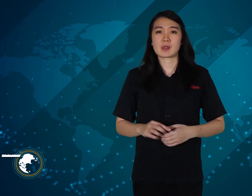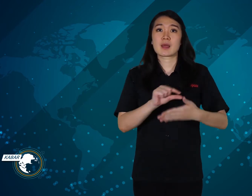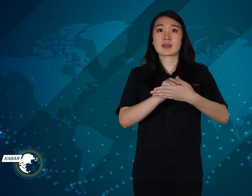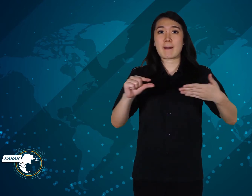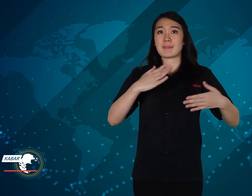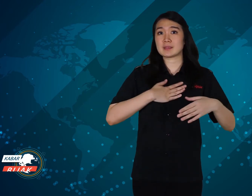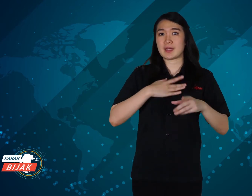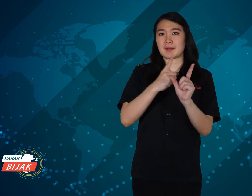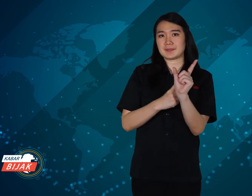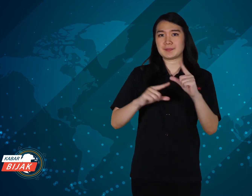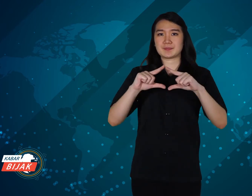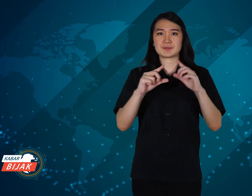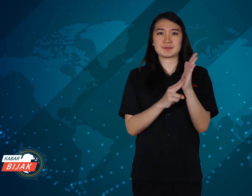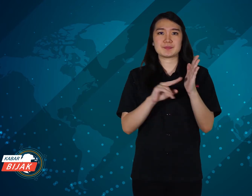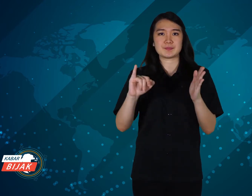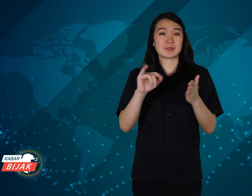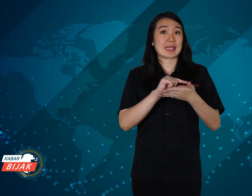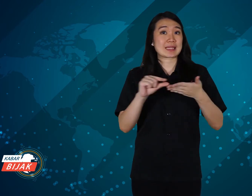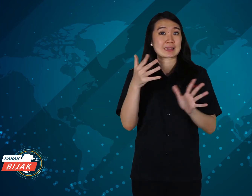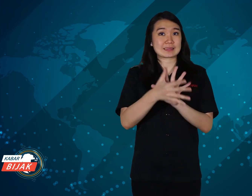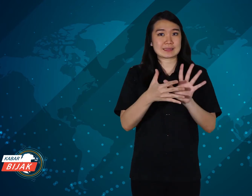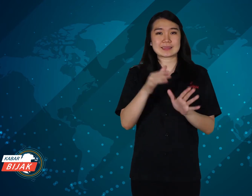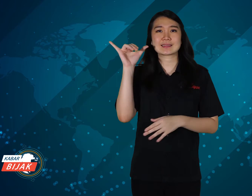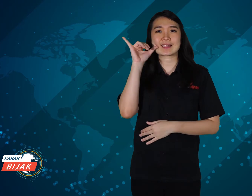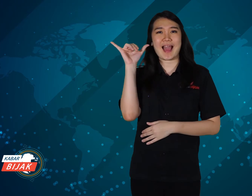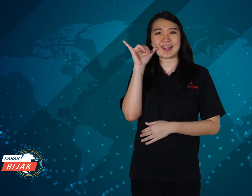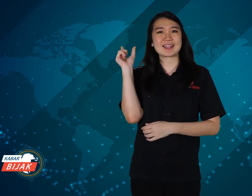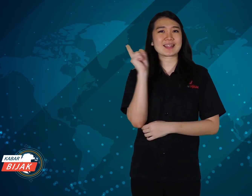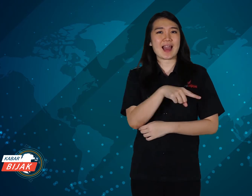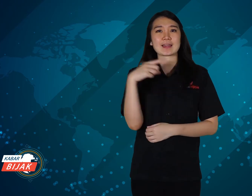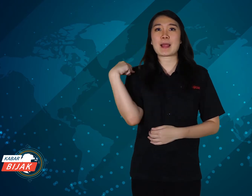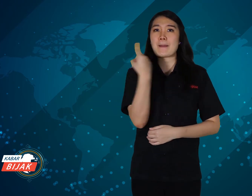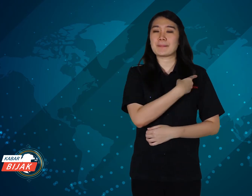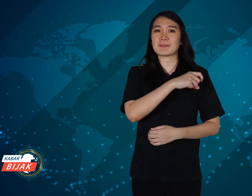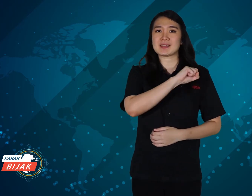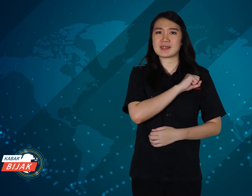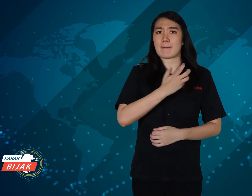My name is Yani call signal like this from KamiBijak.